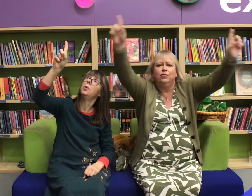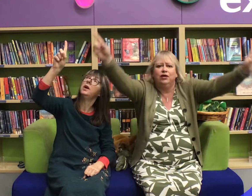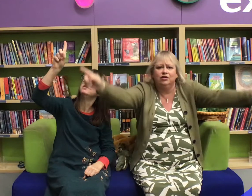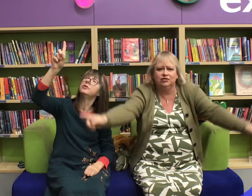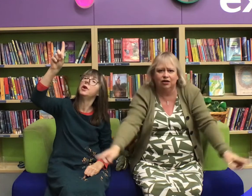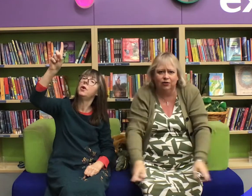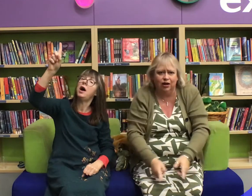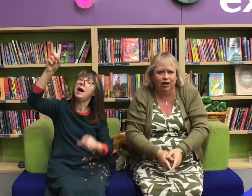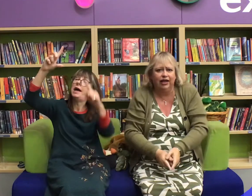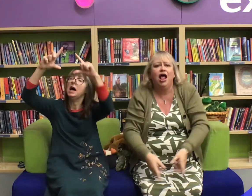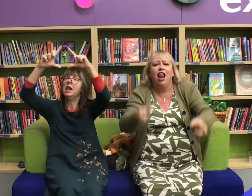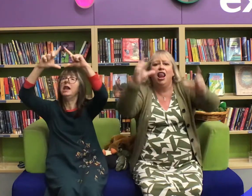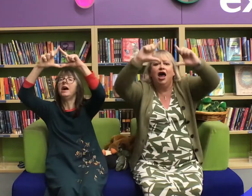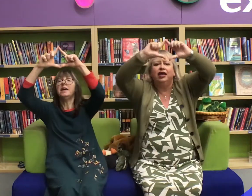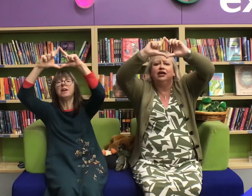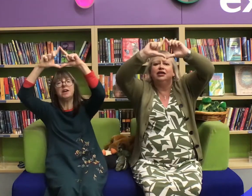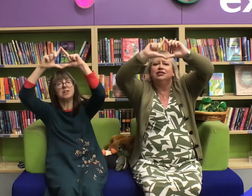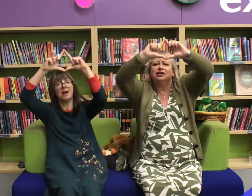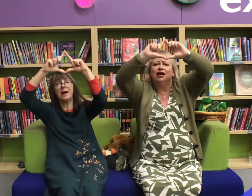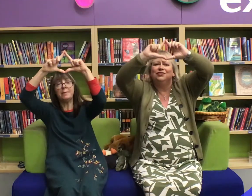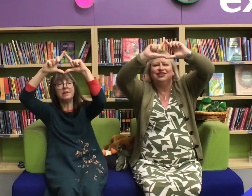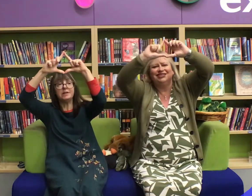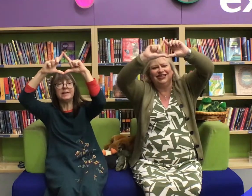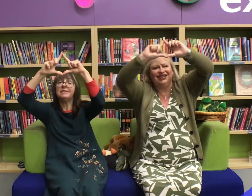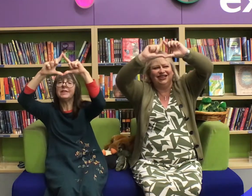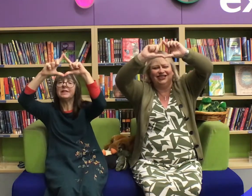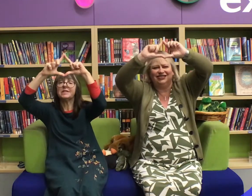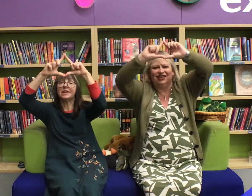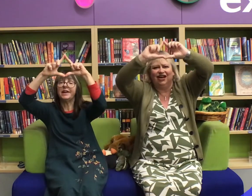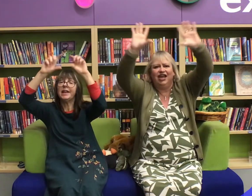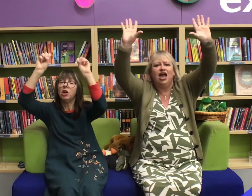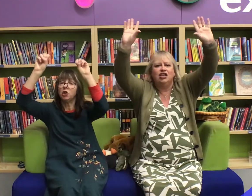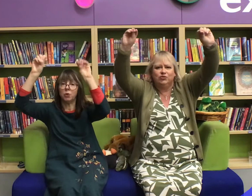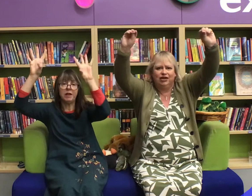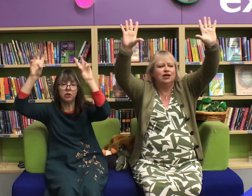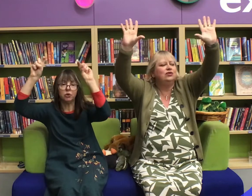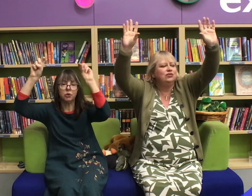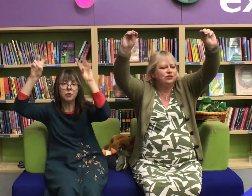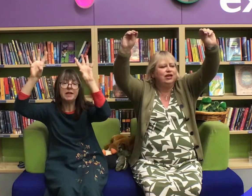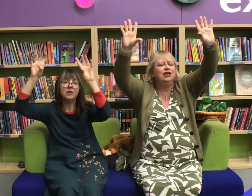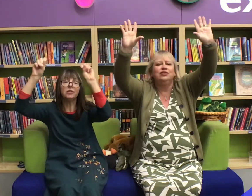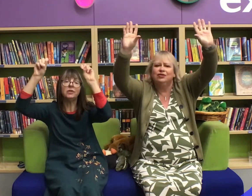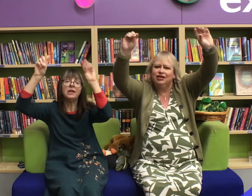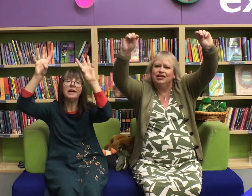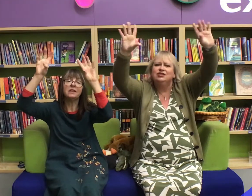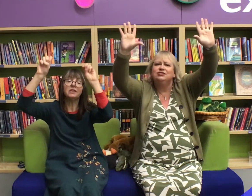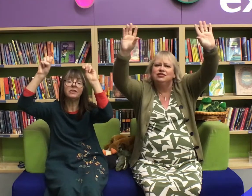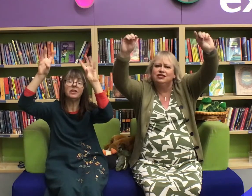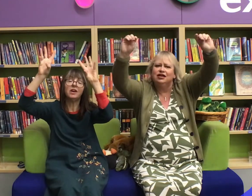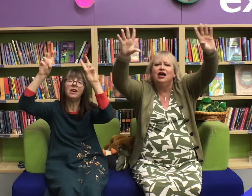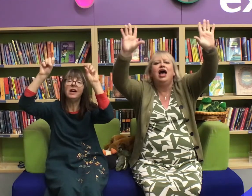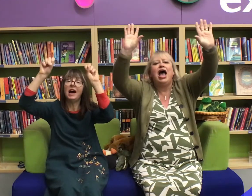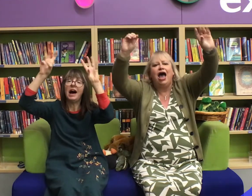Up above the world so high like a diamond in the sky twinkle twinkle little star how